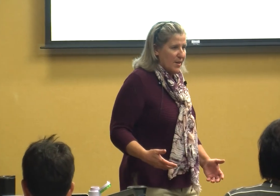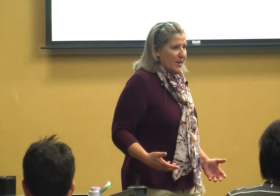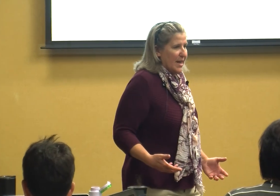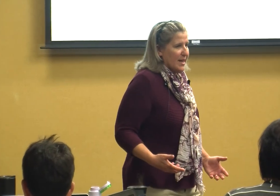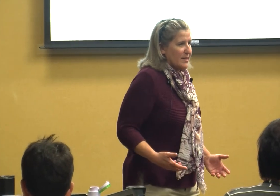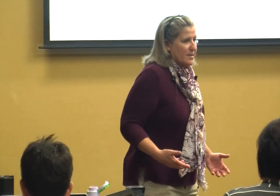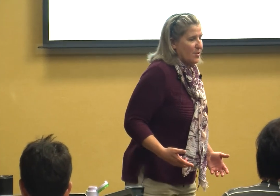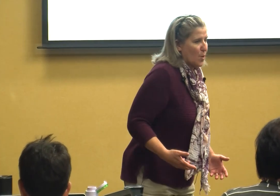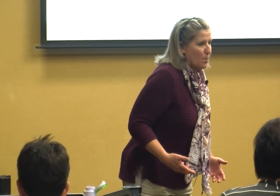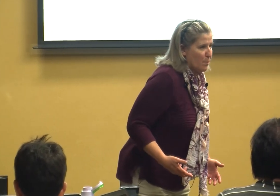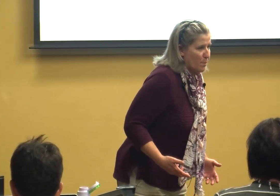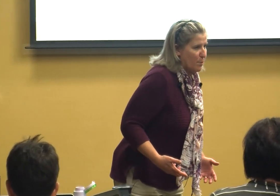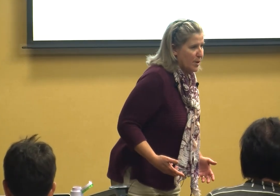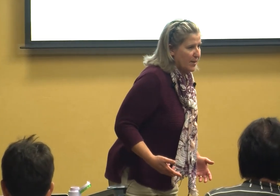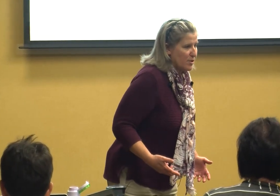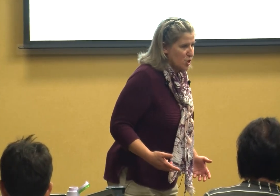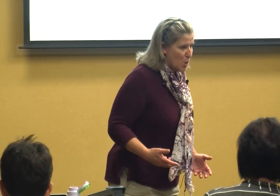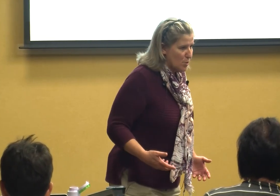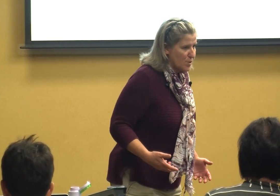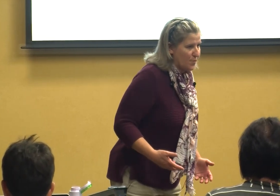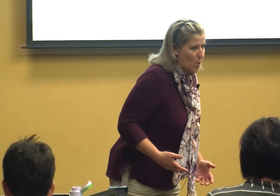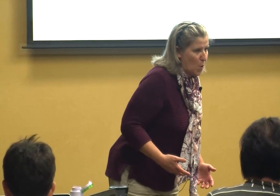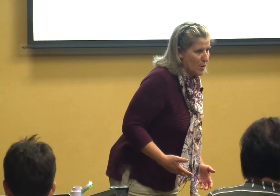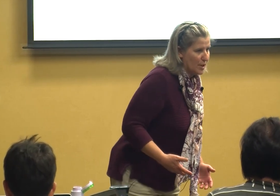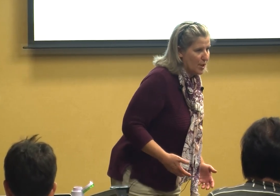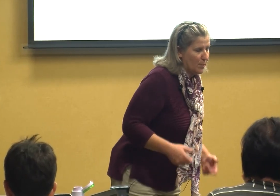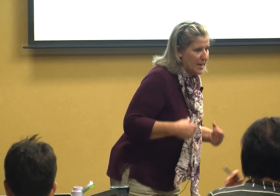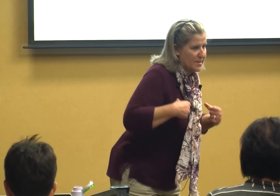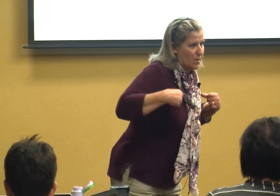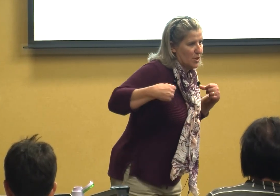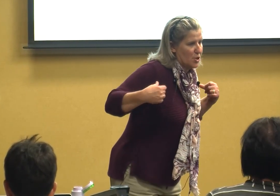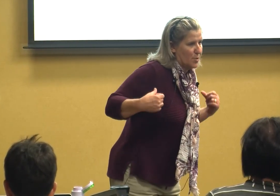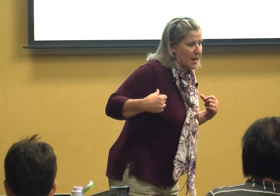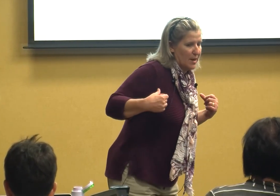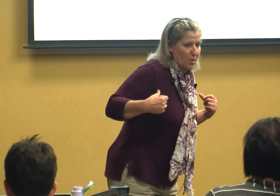if it is that they're putting their shoulders forward a little bit so that you can get their